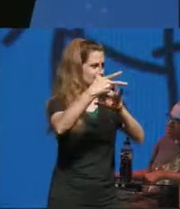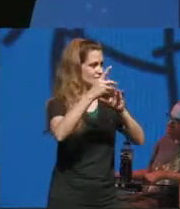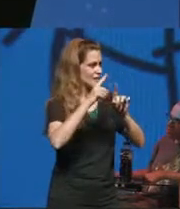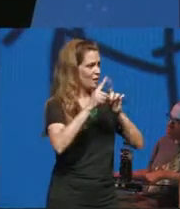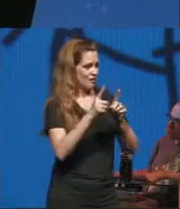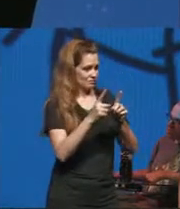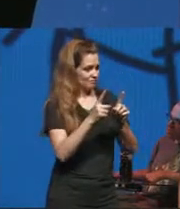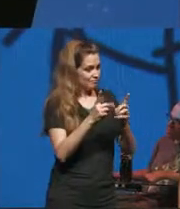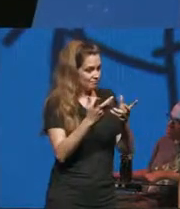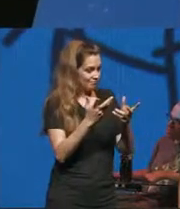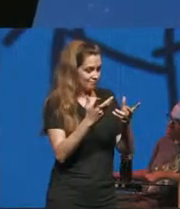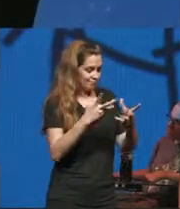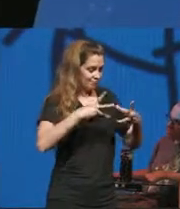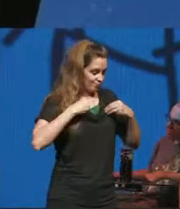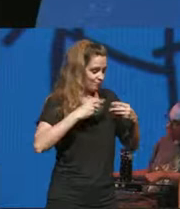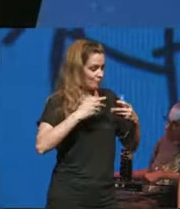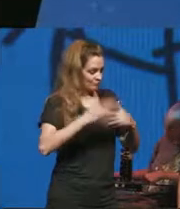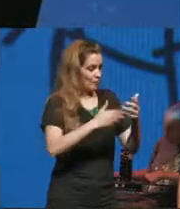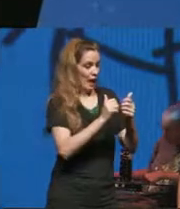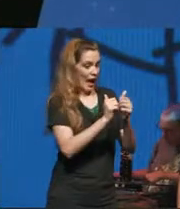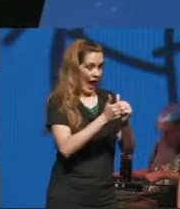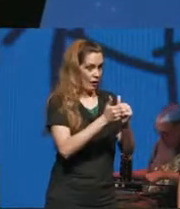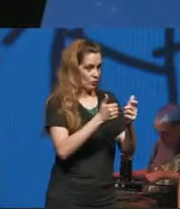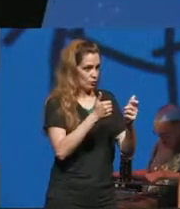hand we've been dealt now how you play that hand that is where